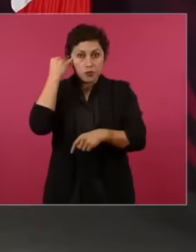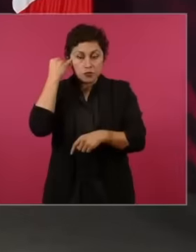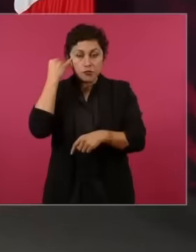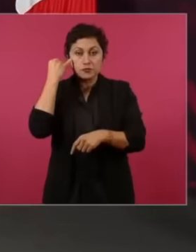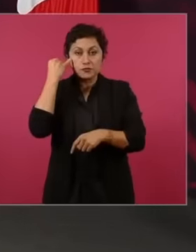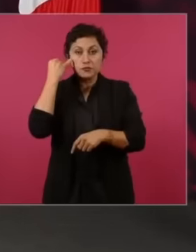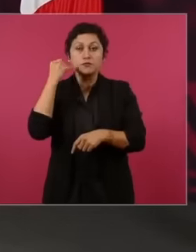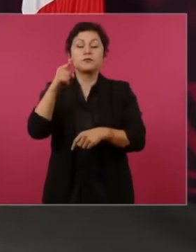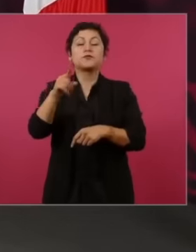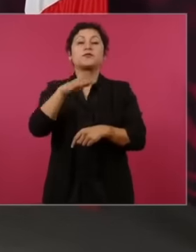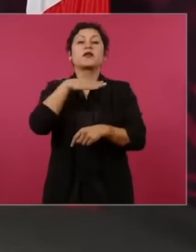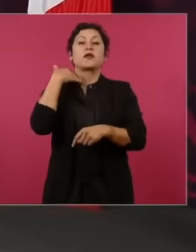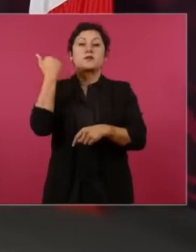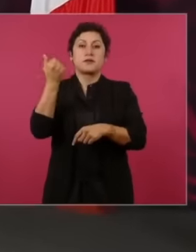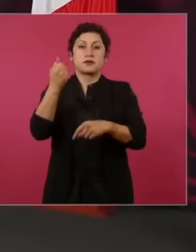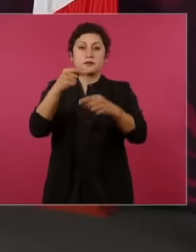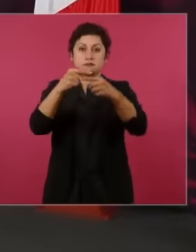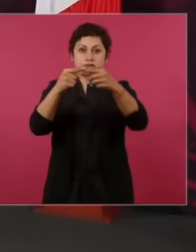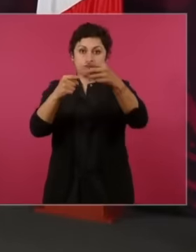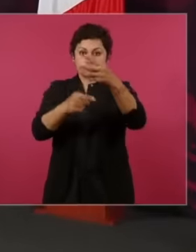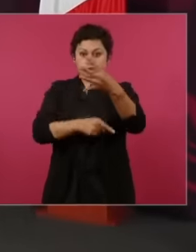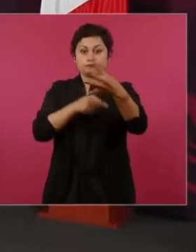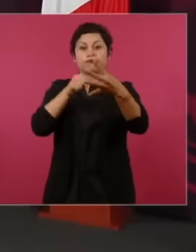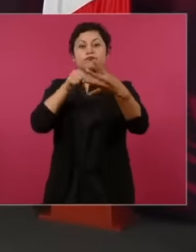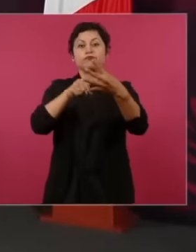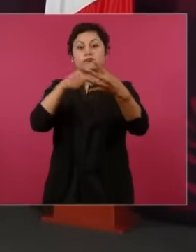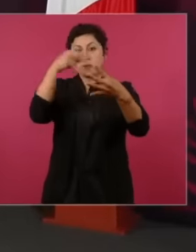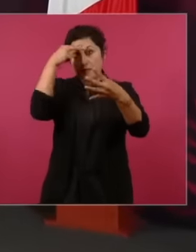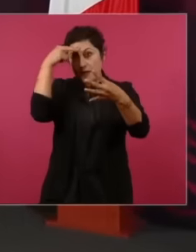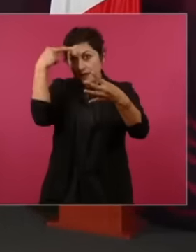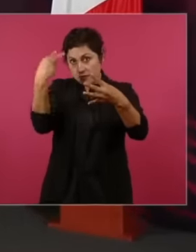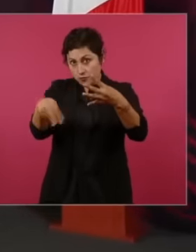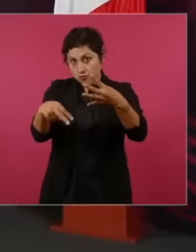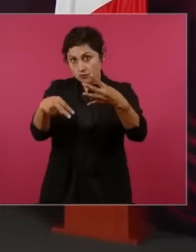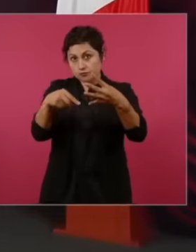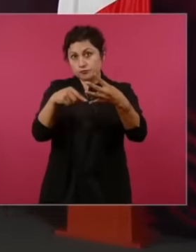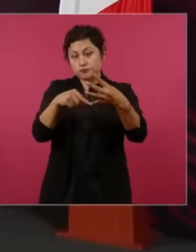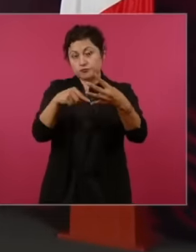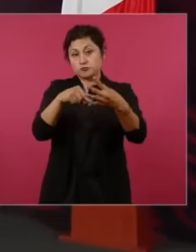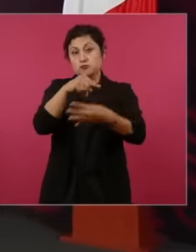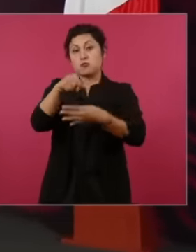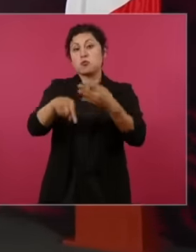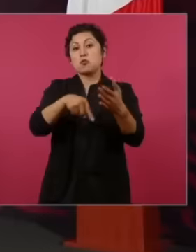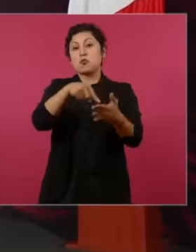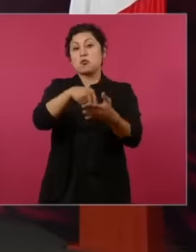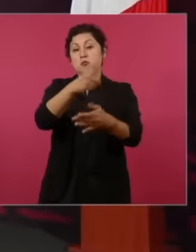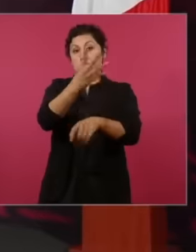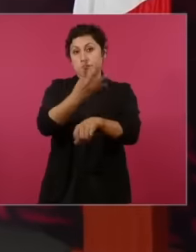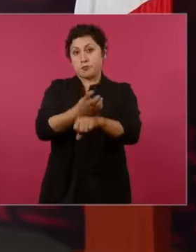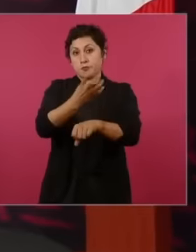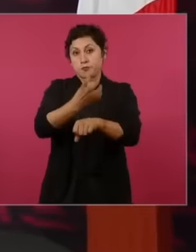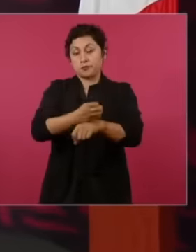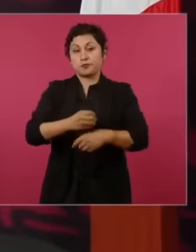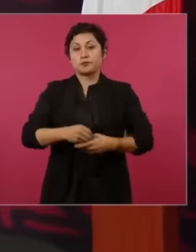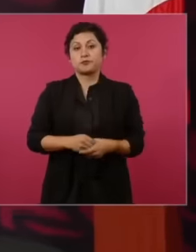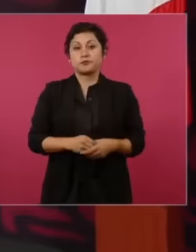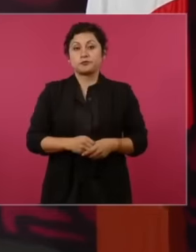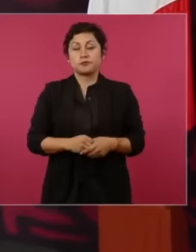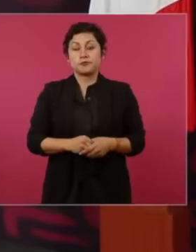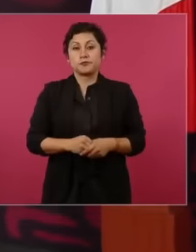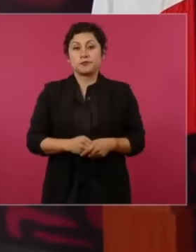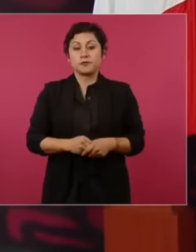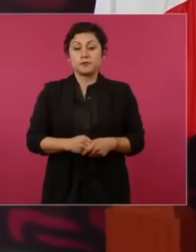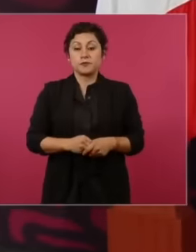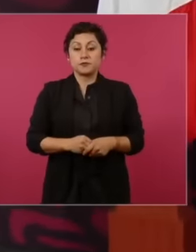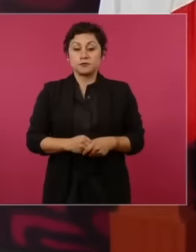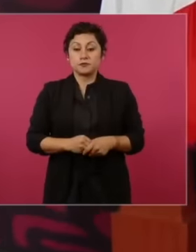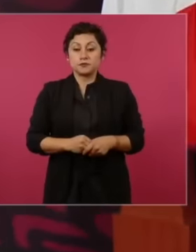Germany then